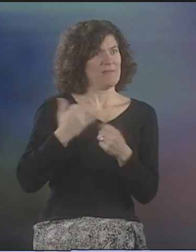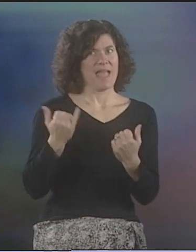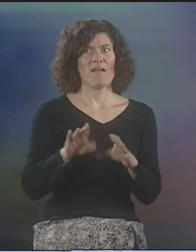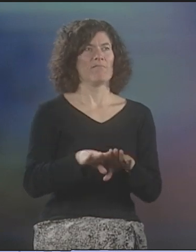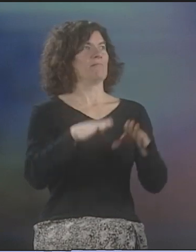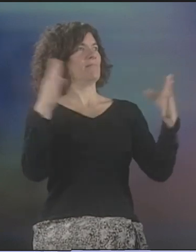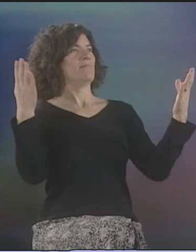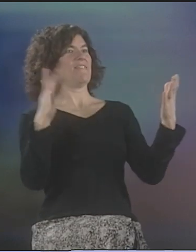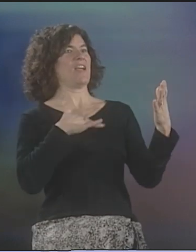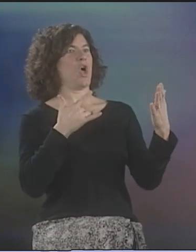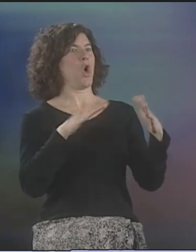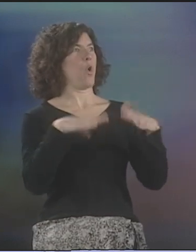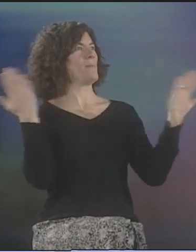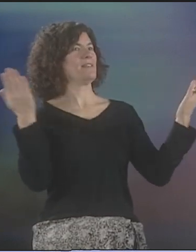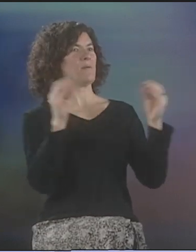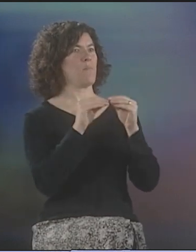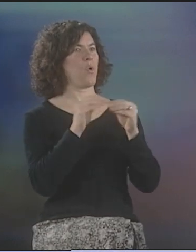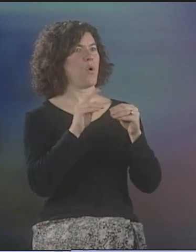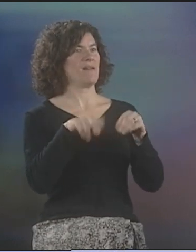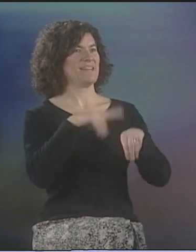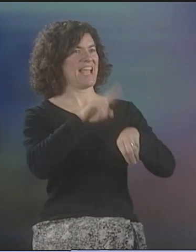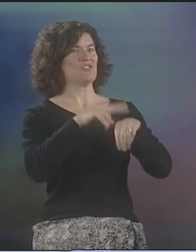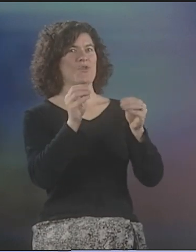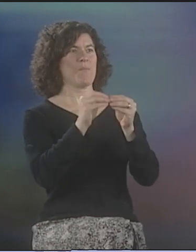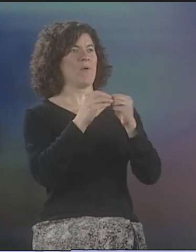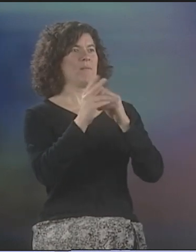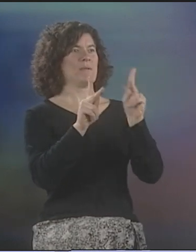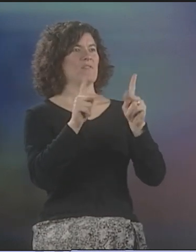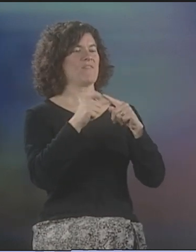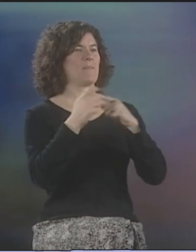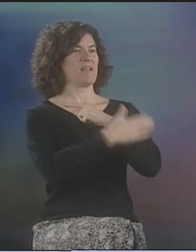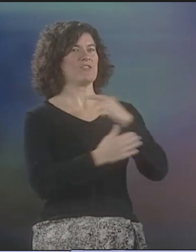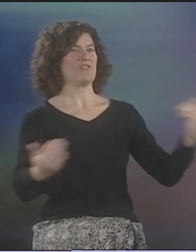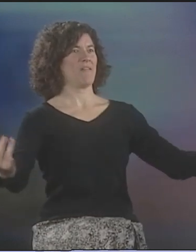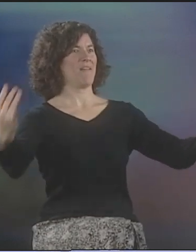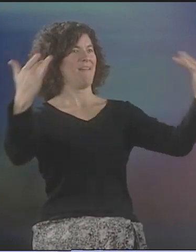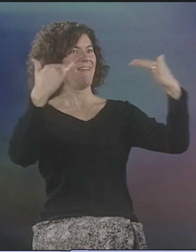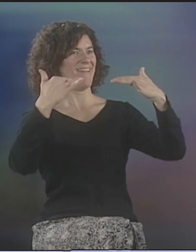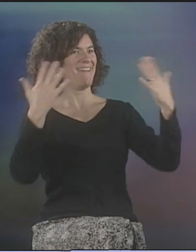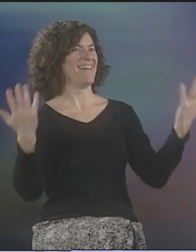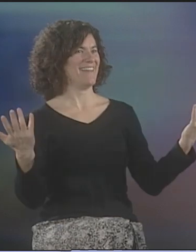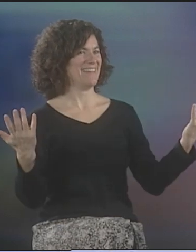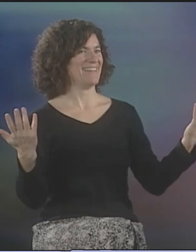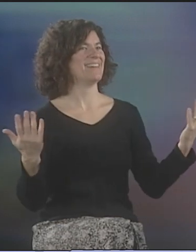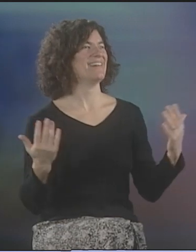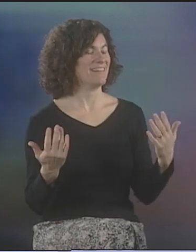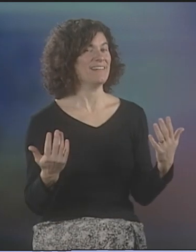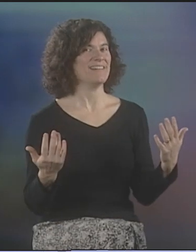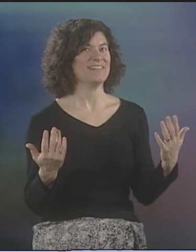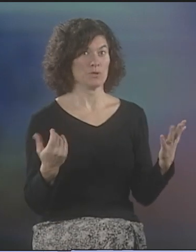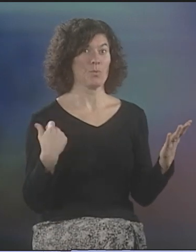WHAT WE'D BEEN DOING ON A LOCAL SCENE WAS GONNA BE OPENED MORE TO THE NATIONAL SCENE. PEOPLE FROM ALL OVER THE COUNTRY WERE GONNA COME